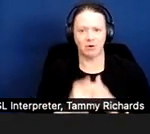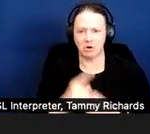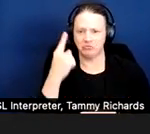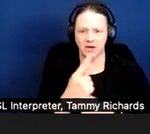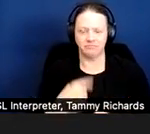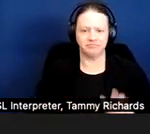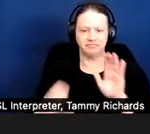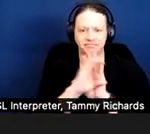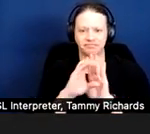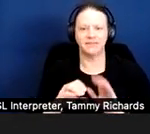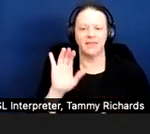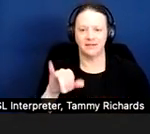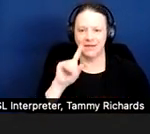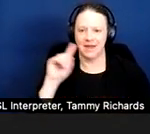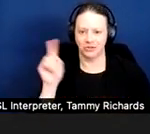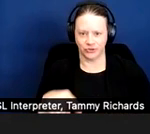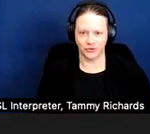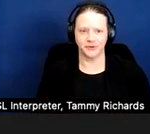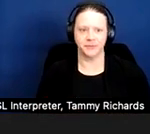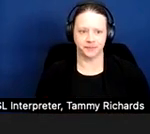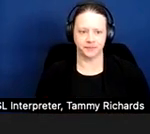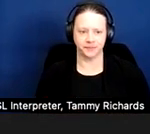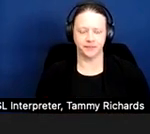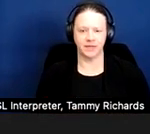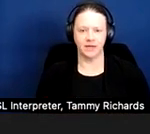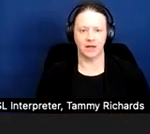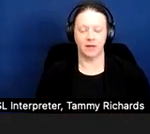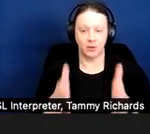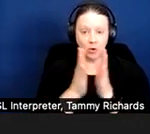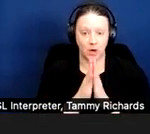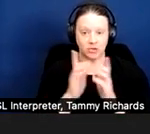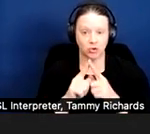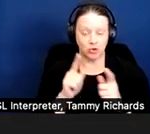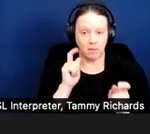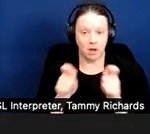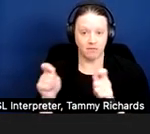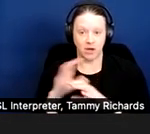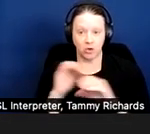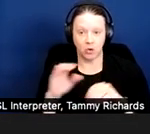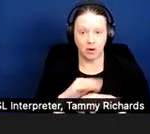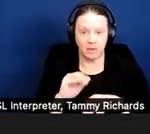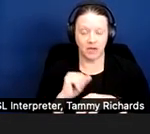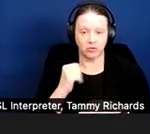The answer is C. The request to modify a no-pets rule is a reasonable accommodation.